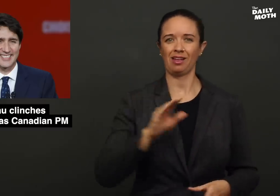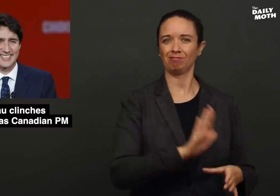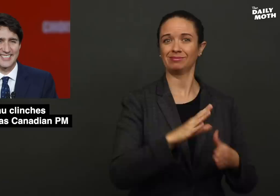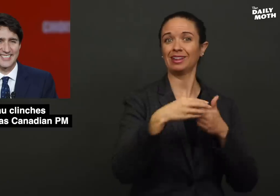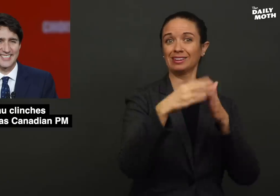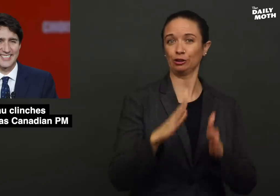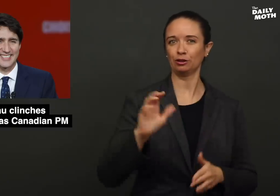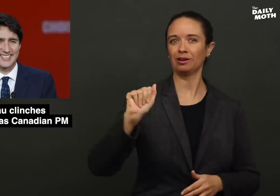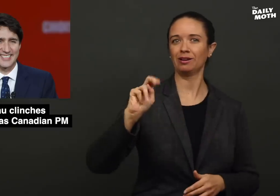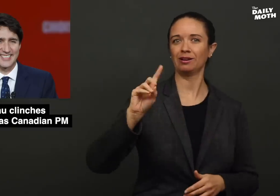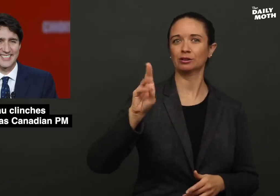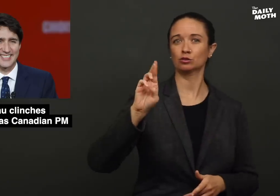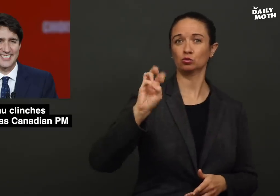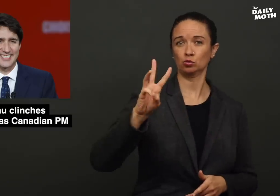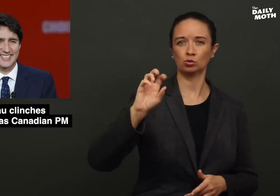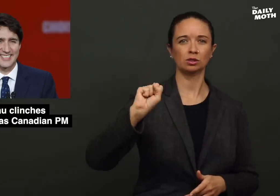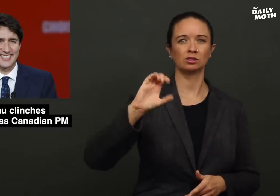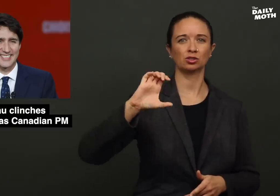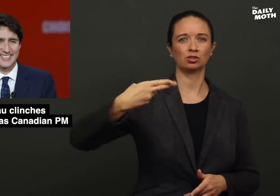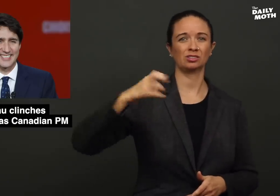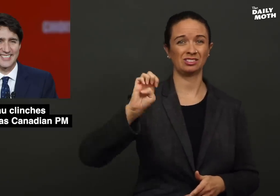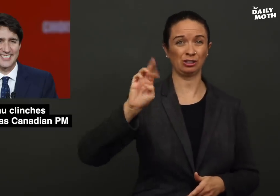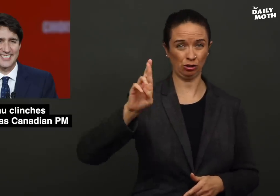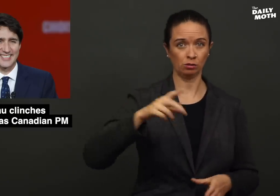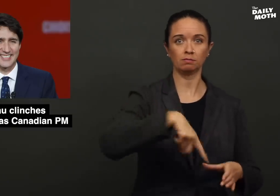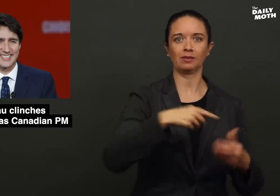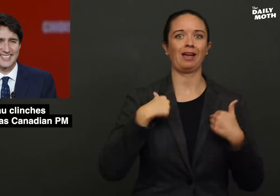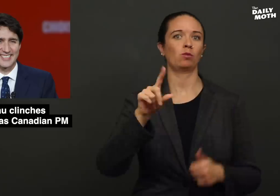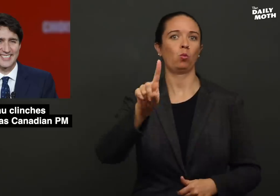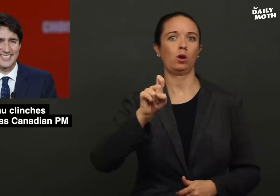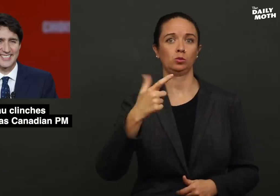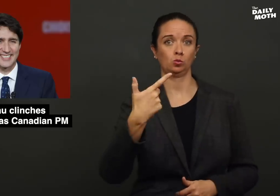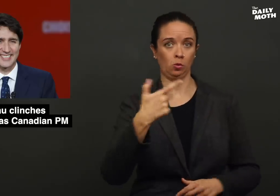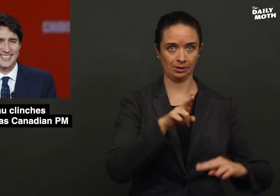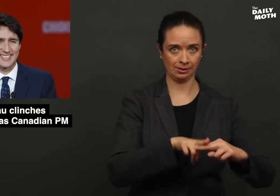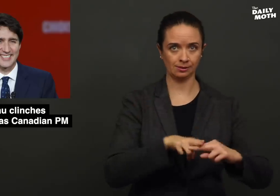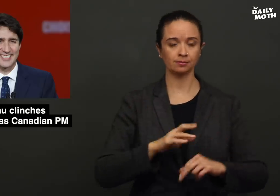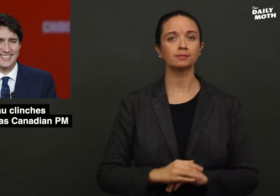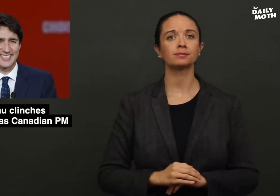and their leader Andrew Scheer, who had 121 seats.